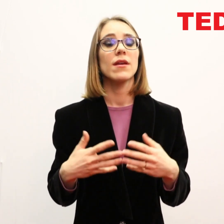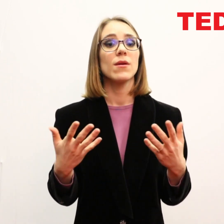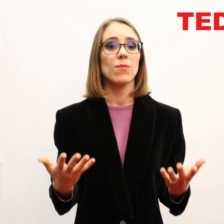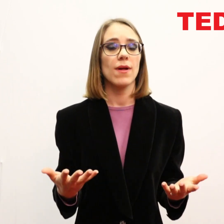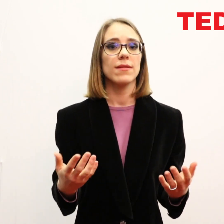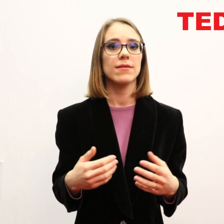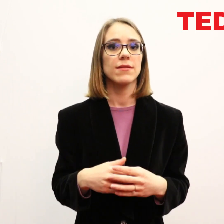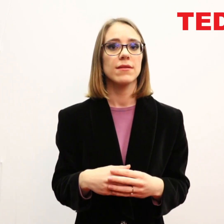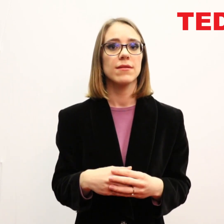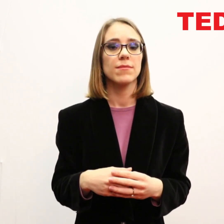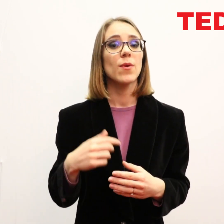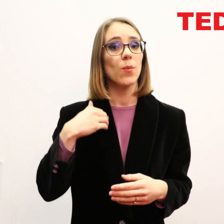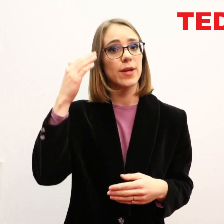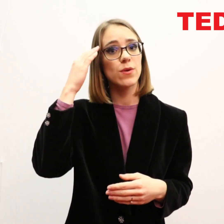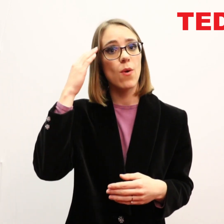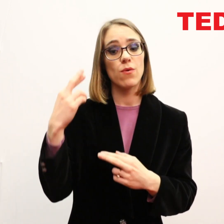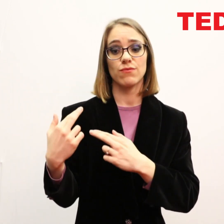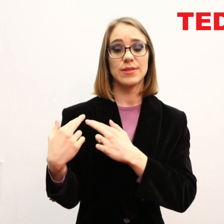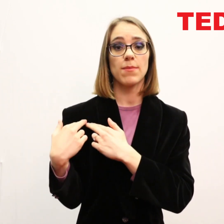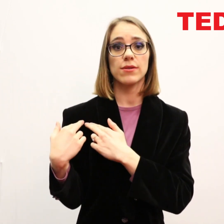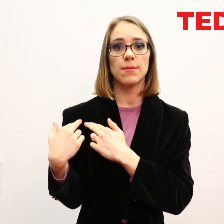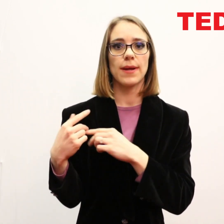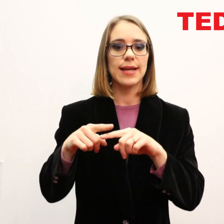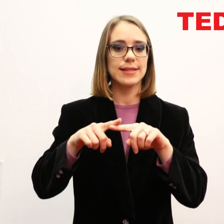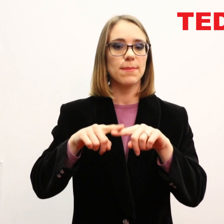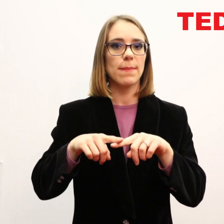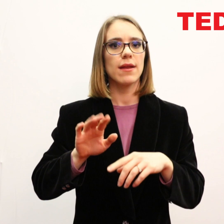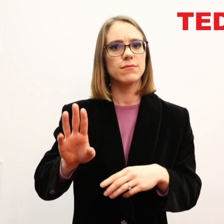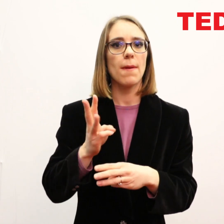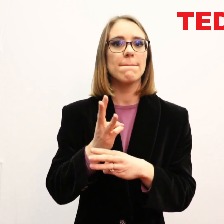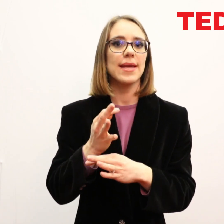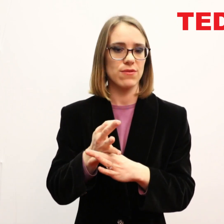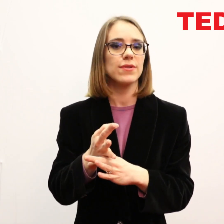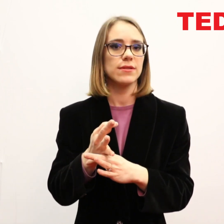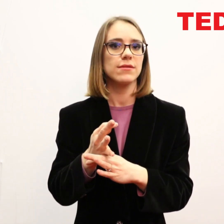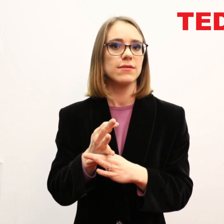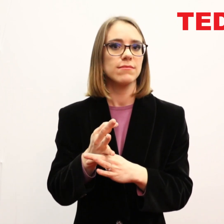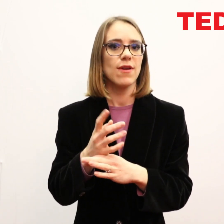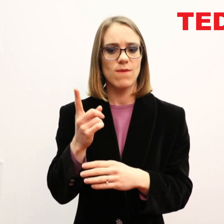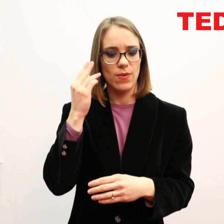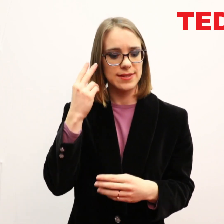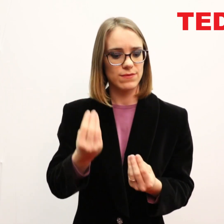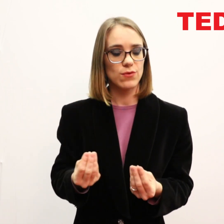Well, we know the responsibility falls on the parents to assist their deaf children,